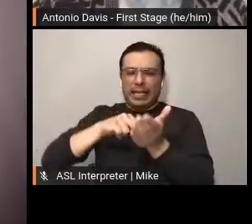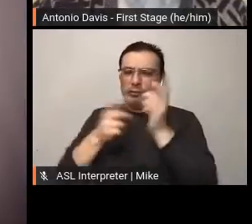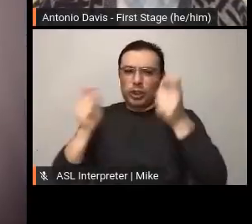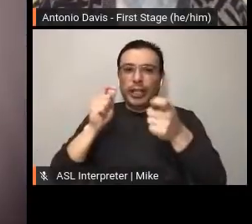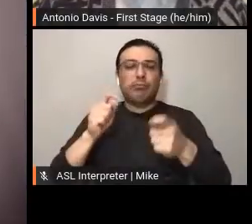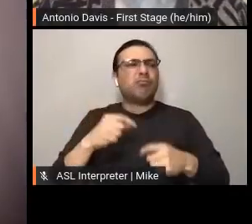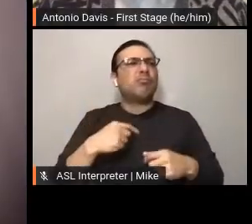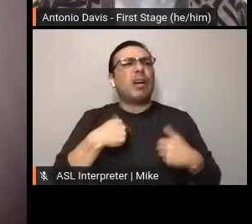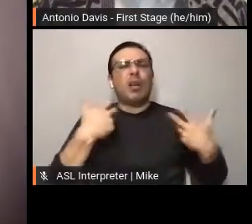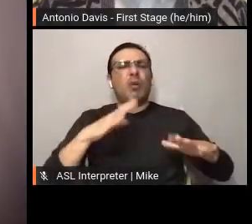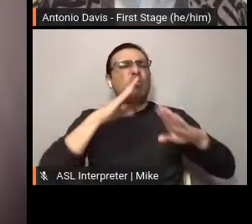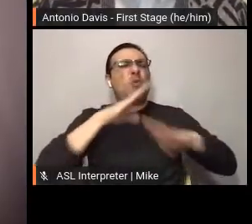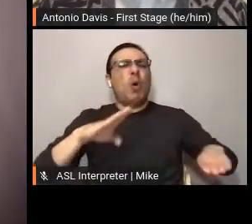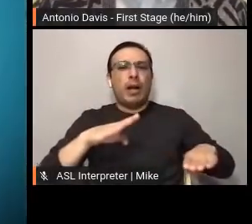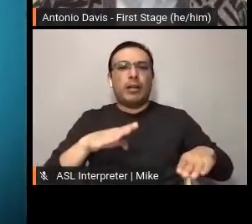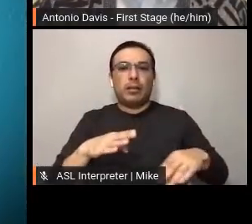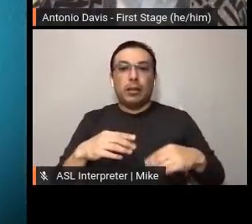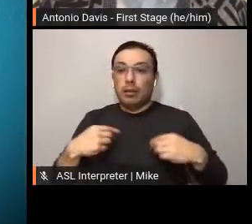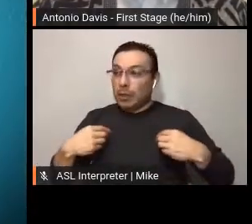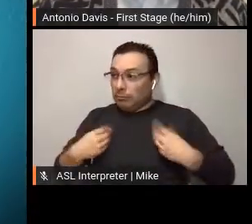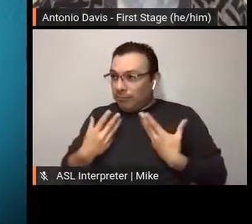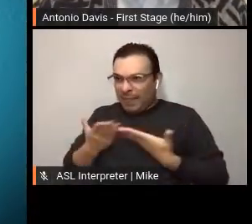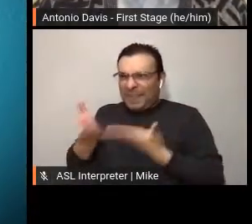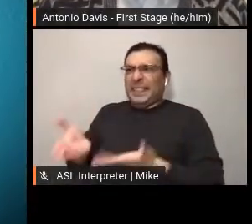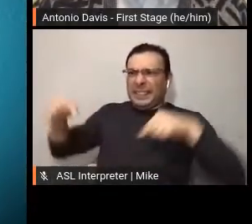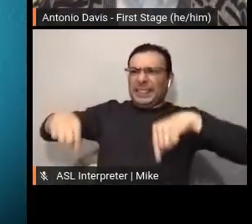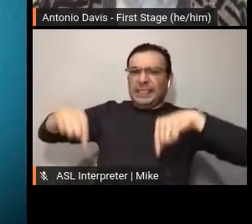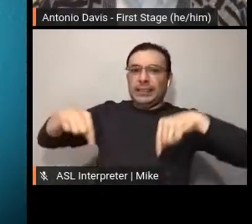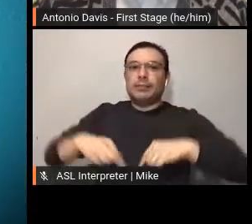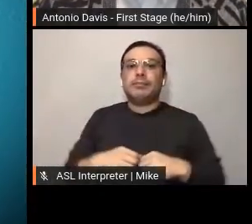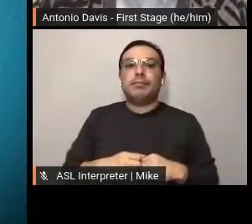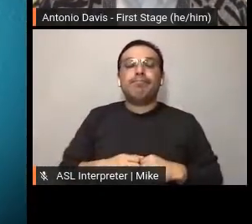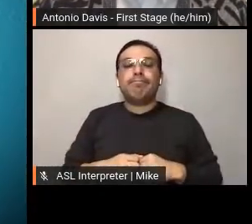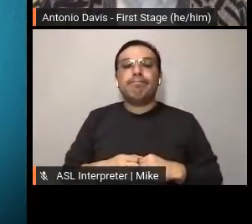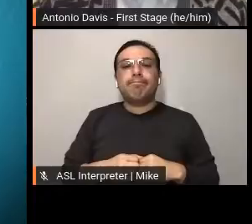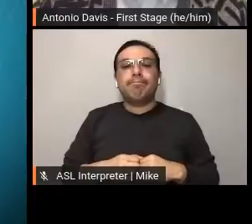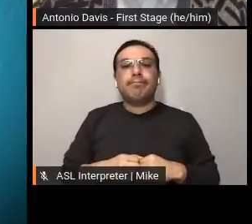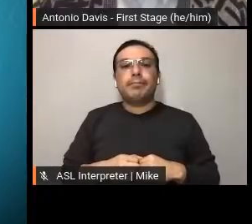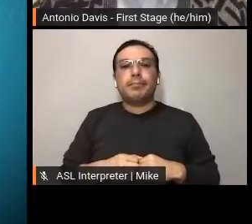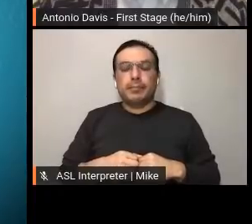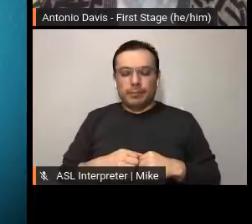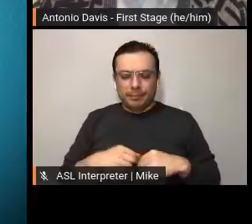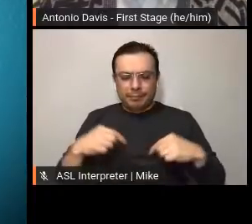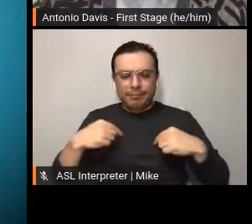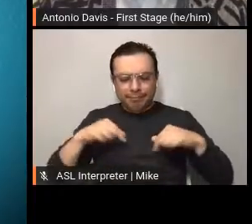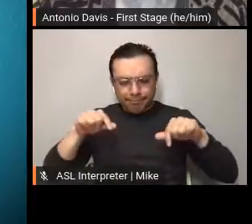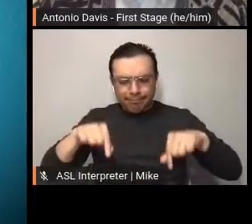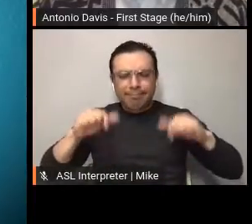This is what motivates me! This piece is giving...the message of taking